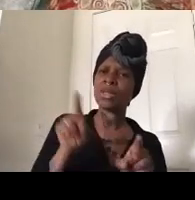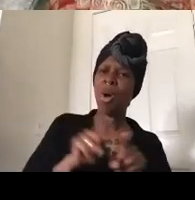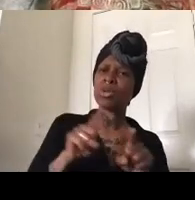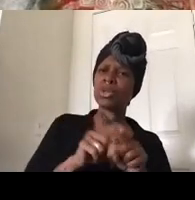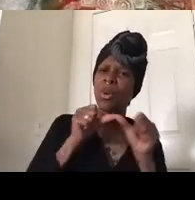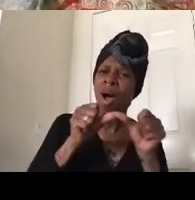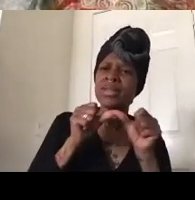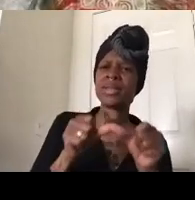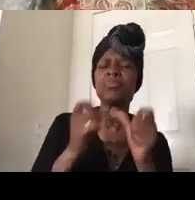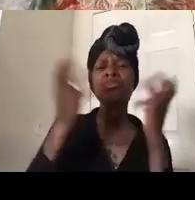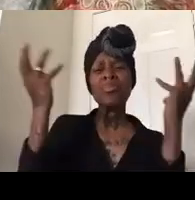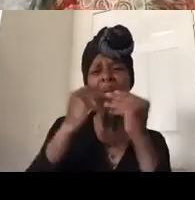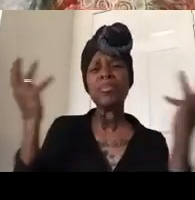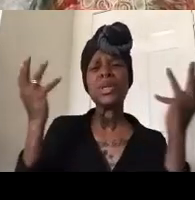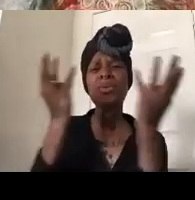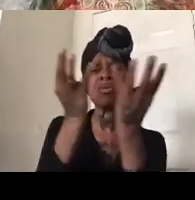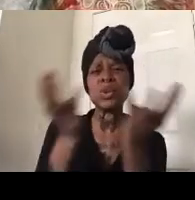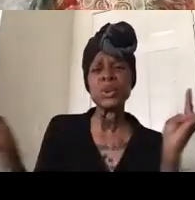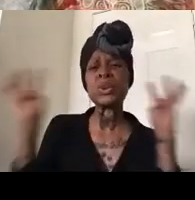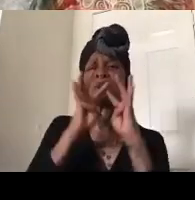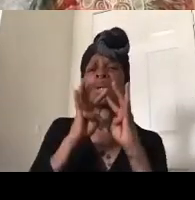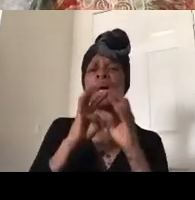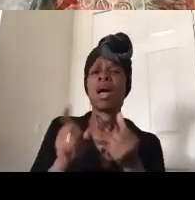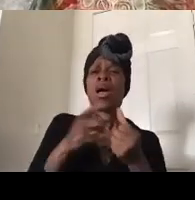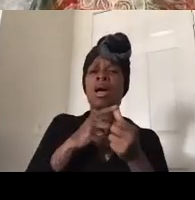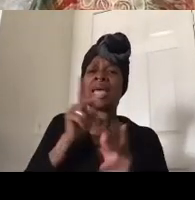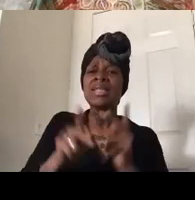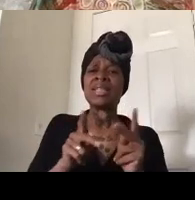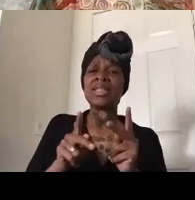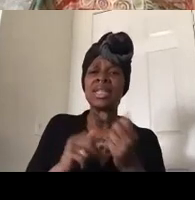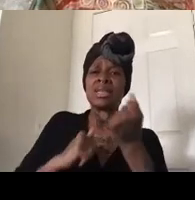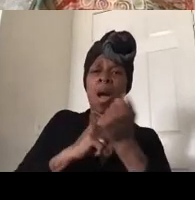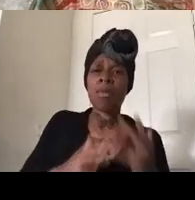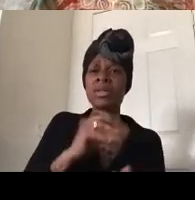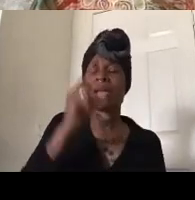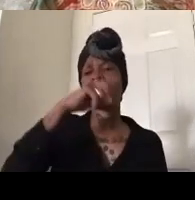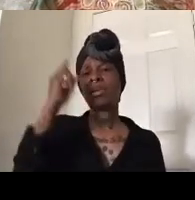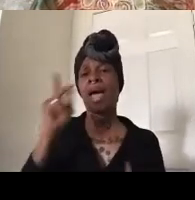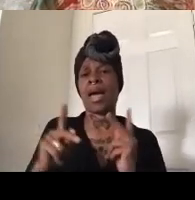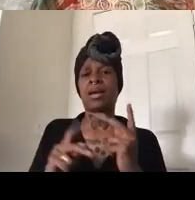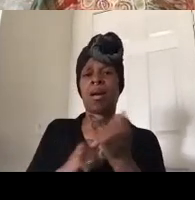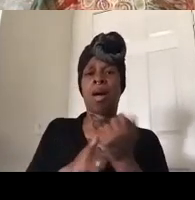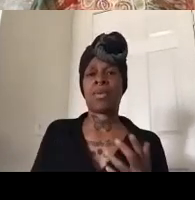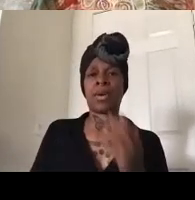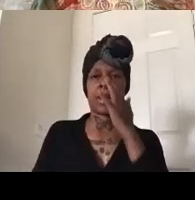between indigenous comrades and black comrades um this is our black worker justice effort which